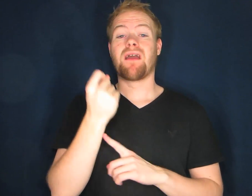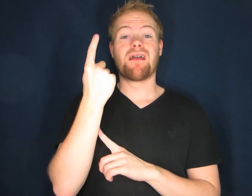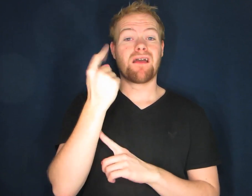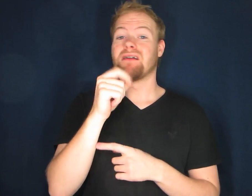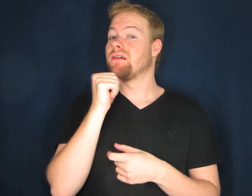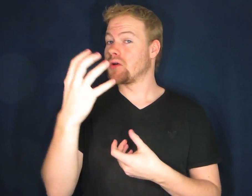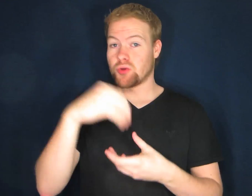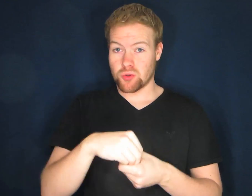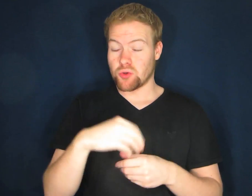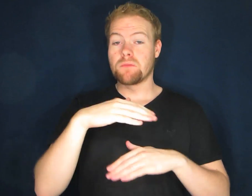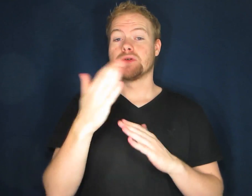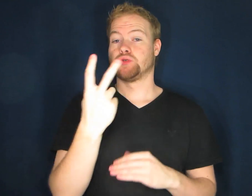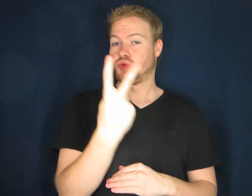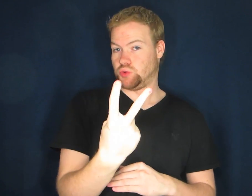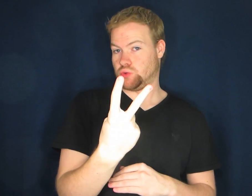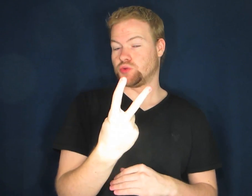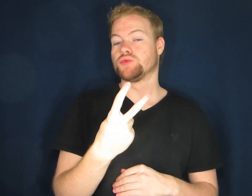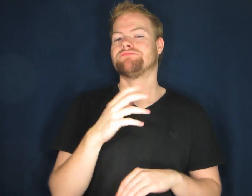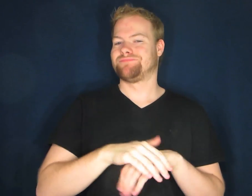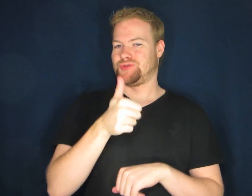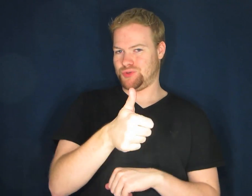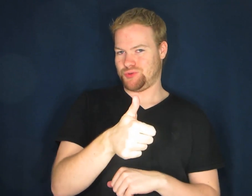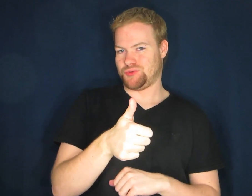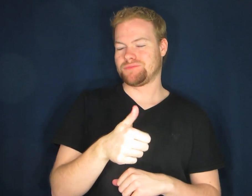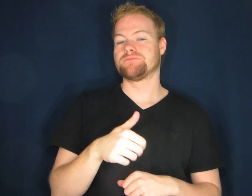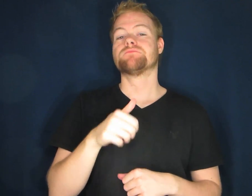It does not include Module 2. That part is on your own.